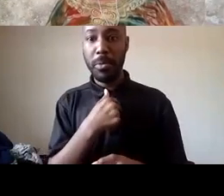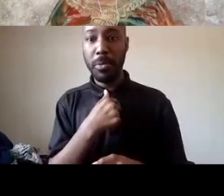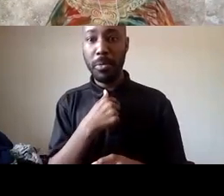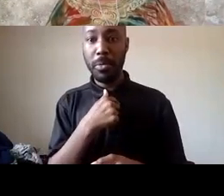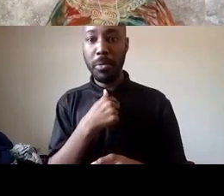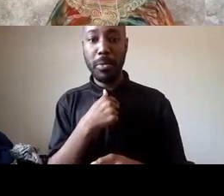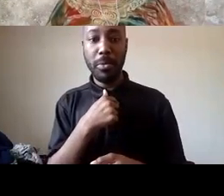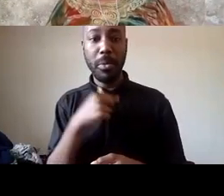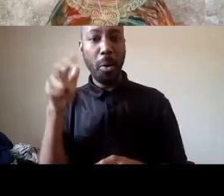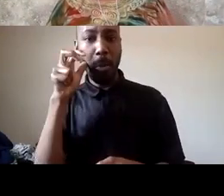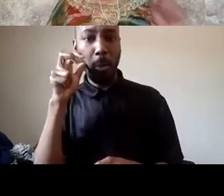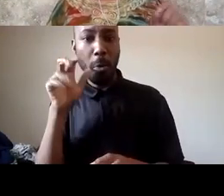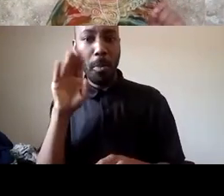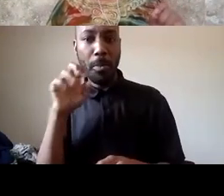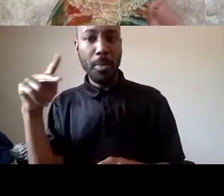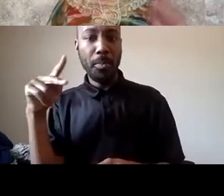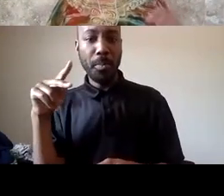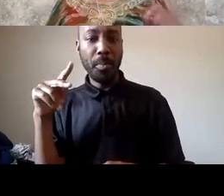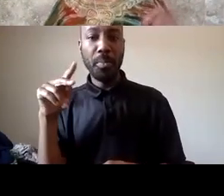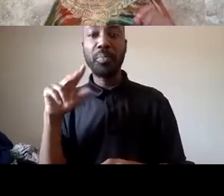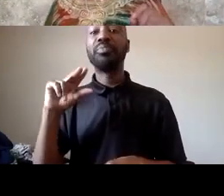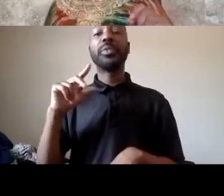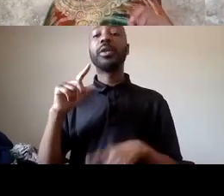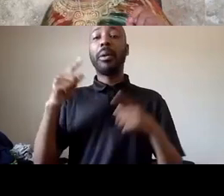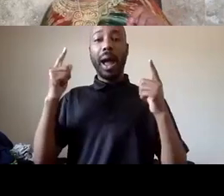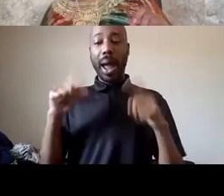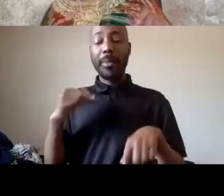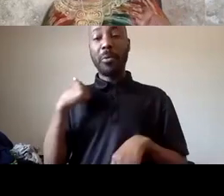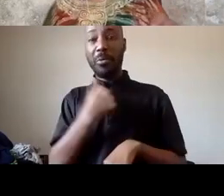beep no okay when we need money for economic